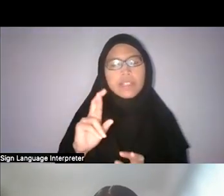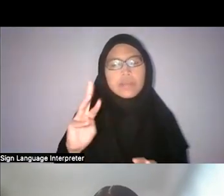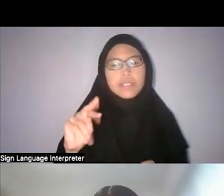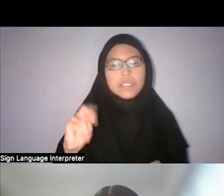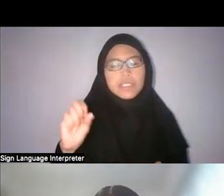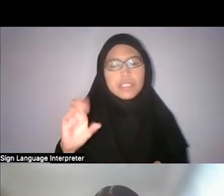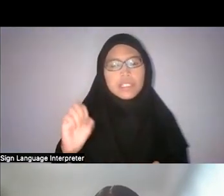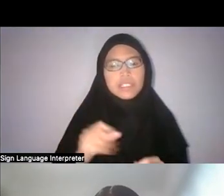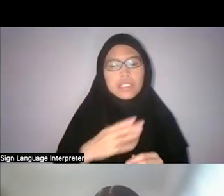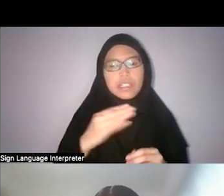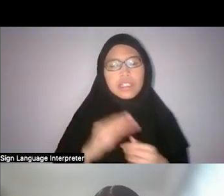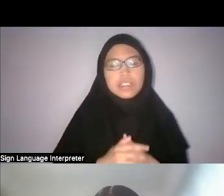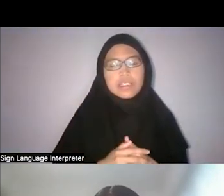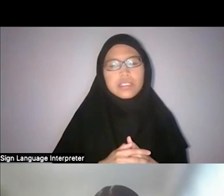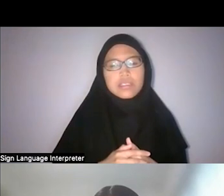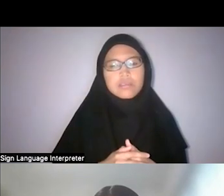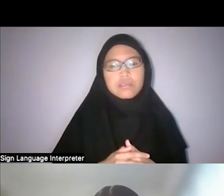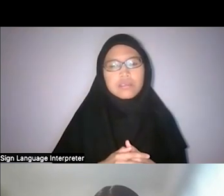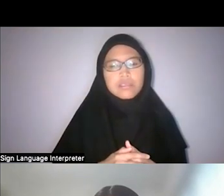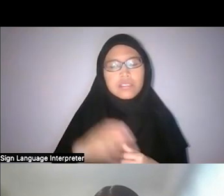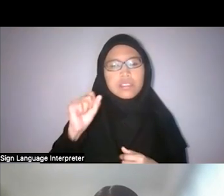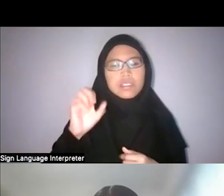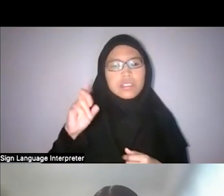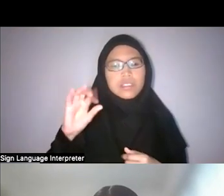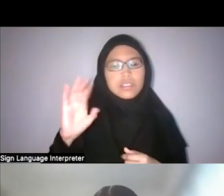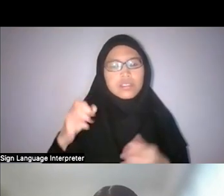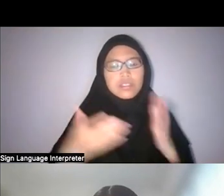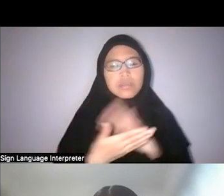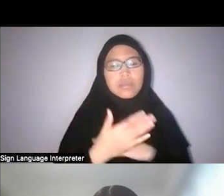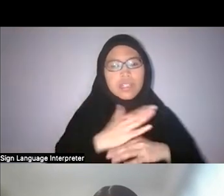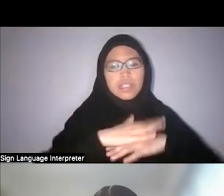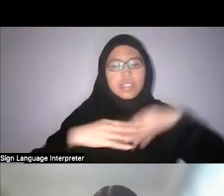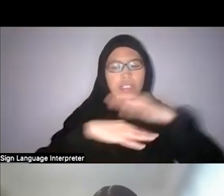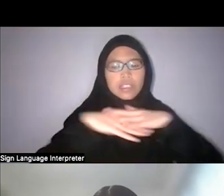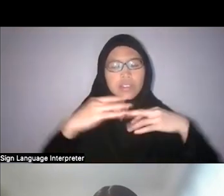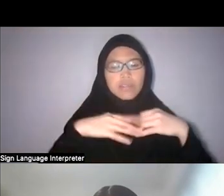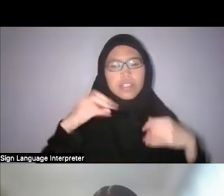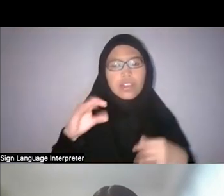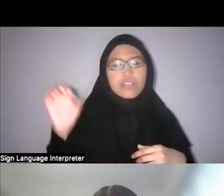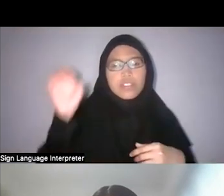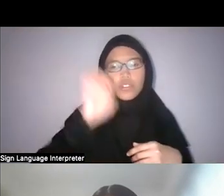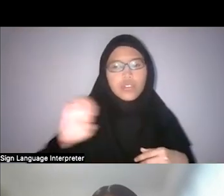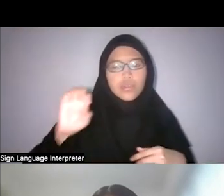and who were really seduced by the comforts of European gaslighting and things like that,